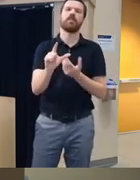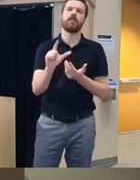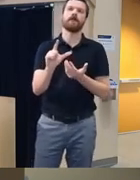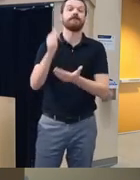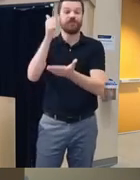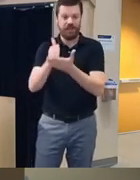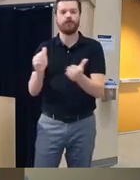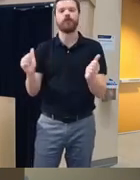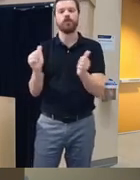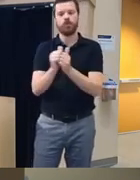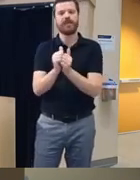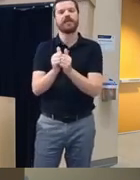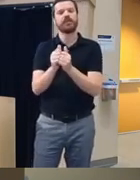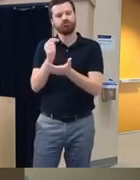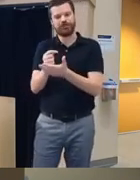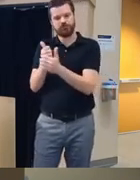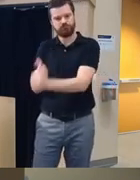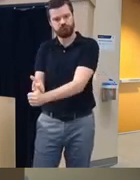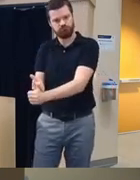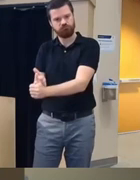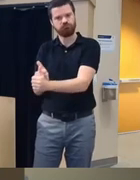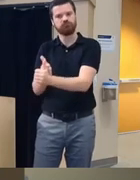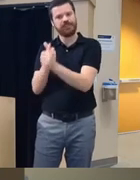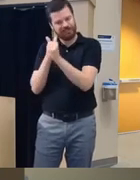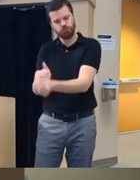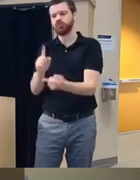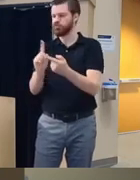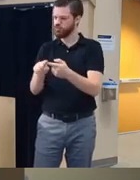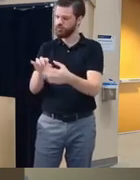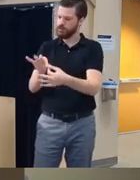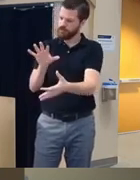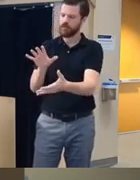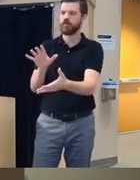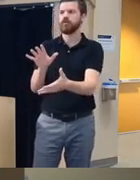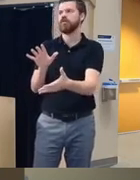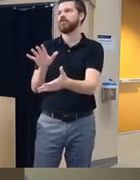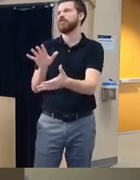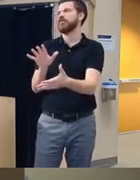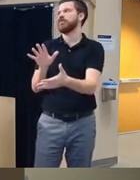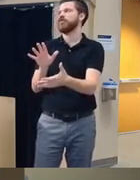treatment Fidelity adhering to the evidence-based care and deploying and being competent and getting